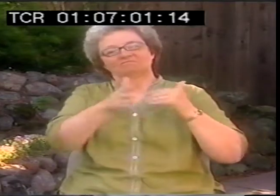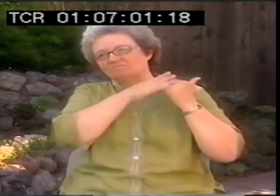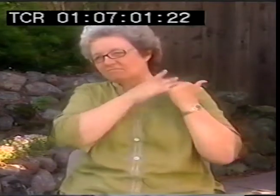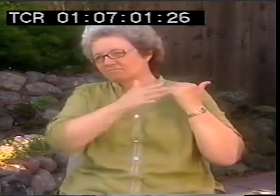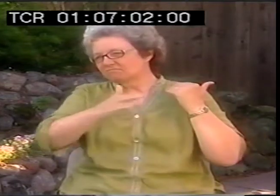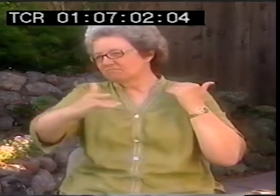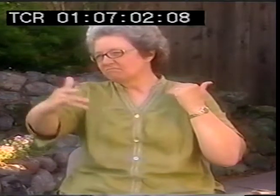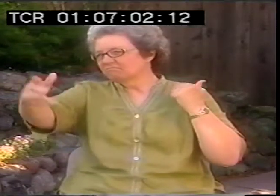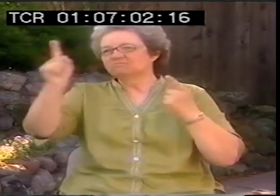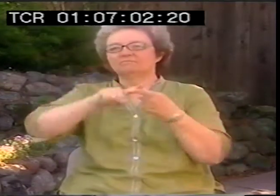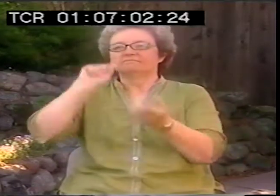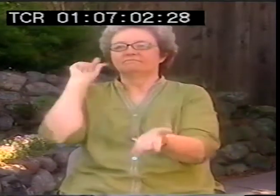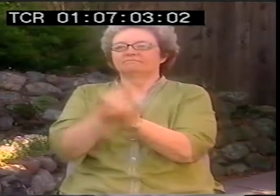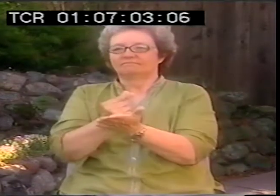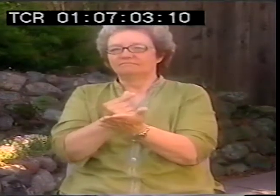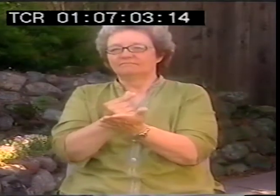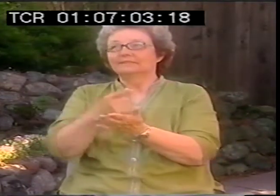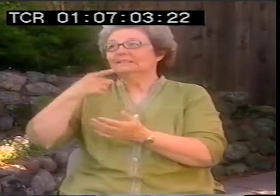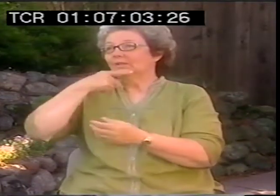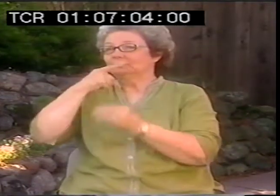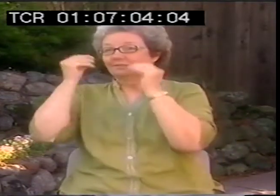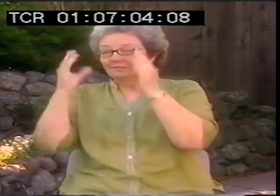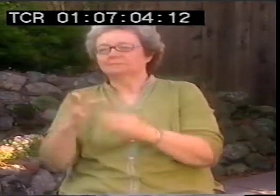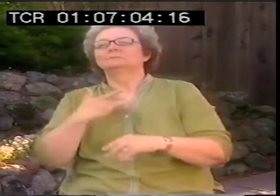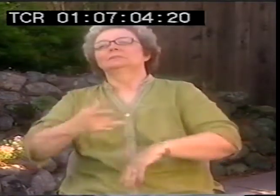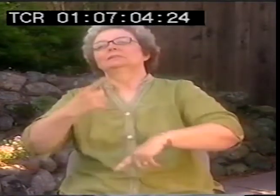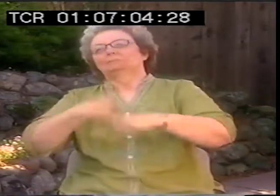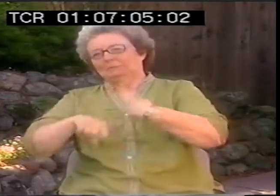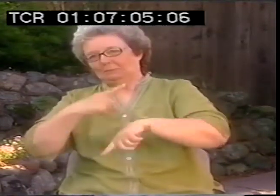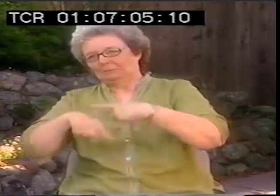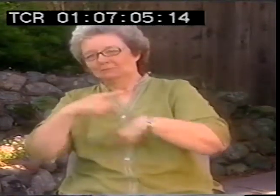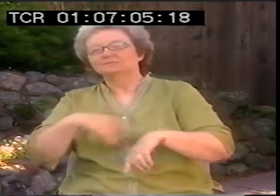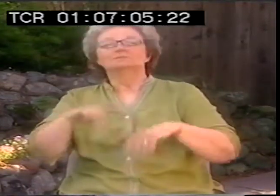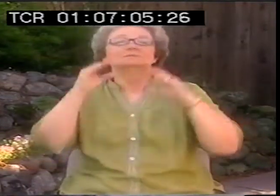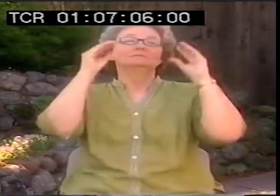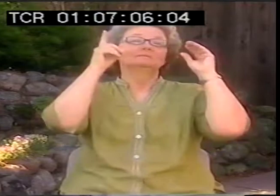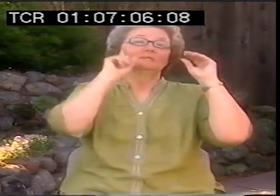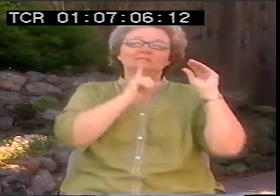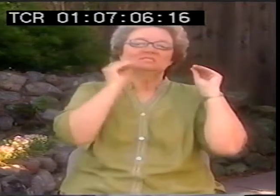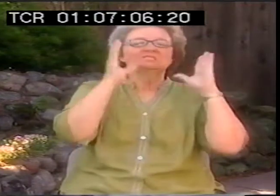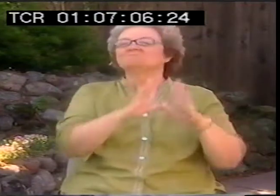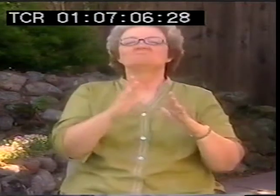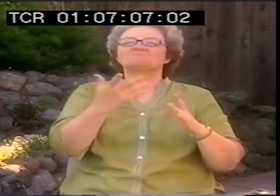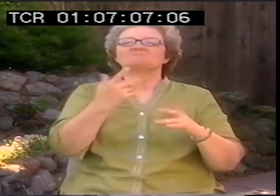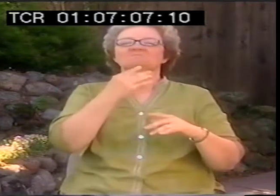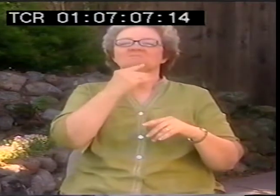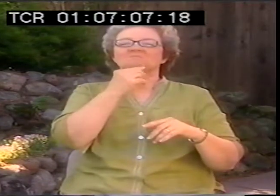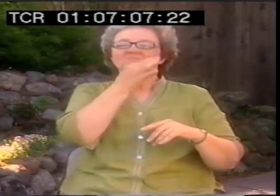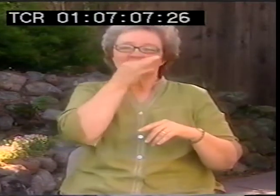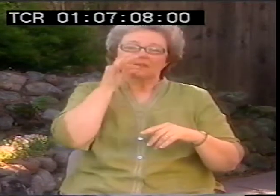and spoke at the same time, all the way until I graduated. Everything was SimCom And even the deaf teachers